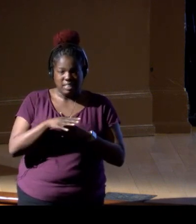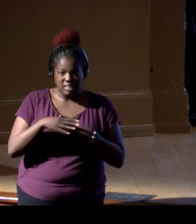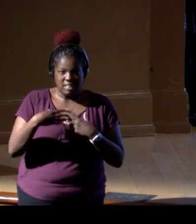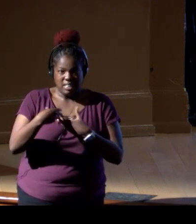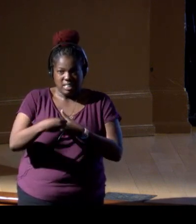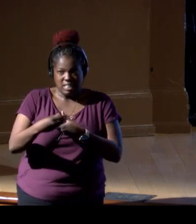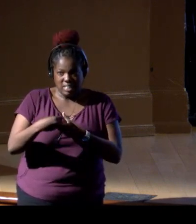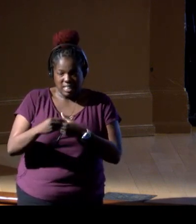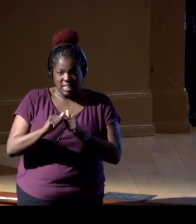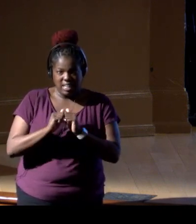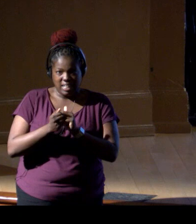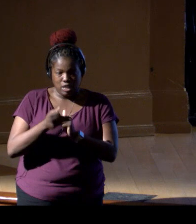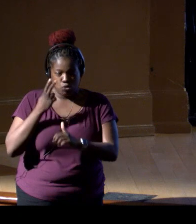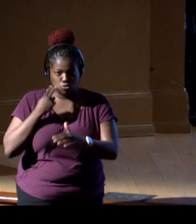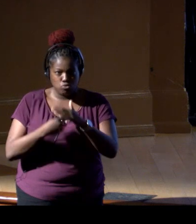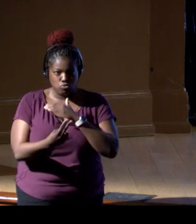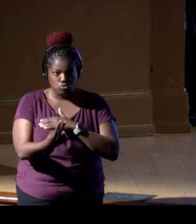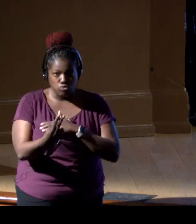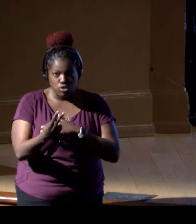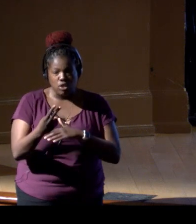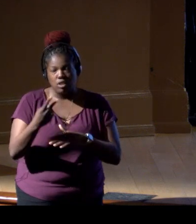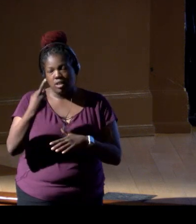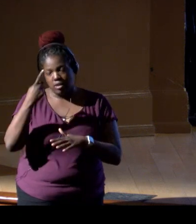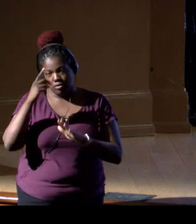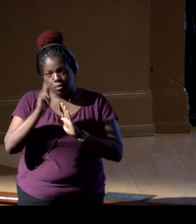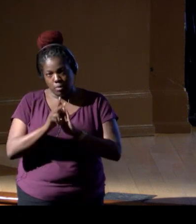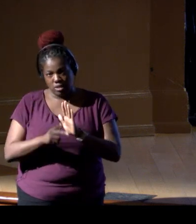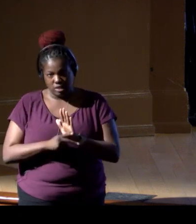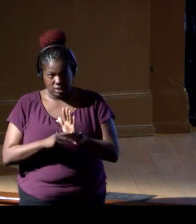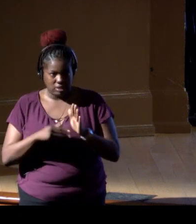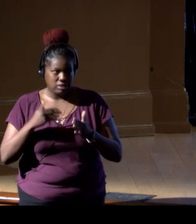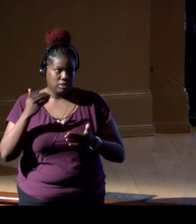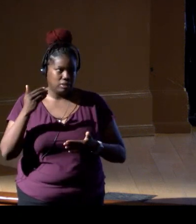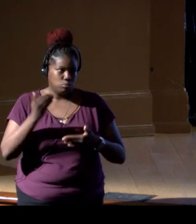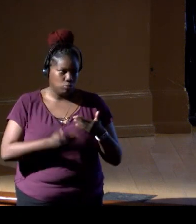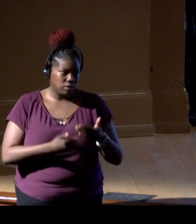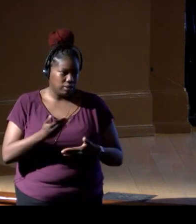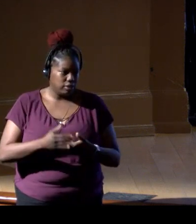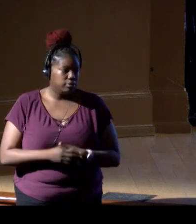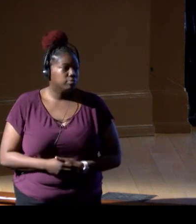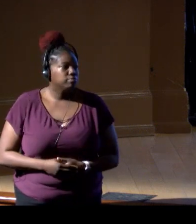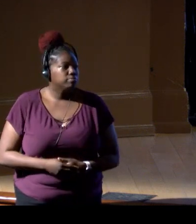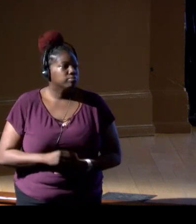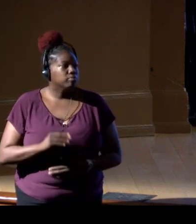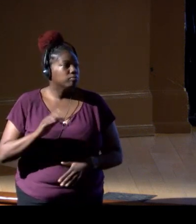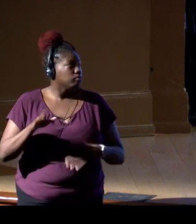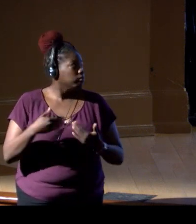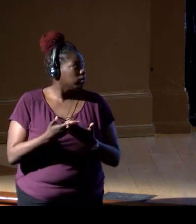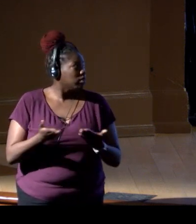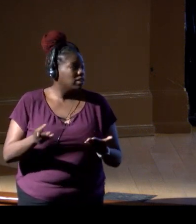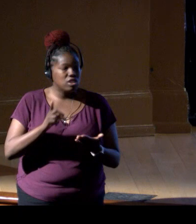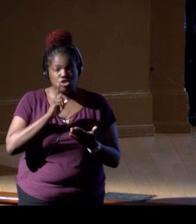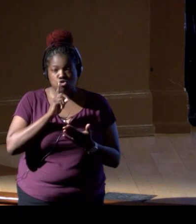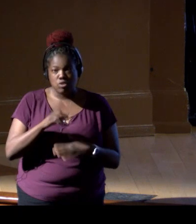to enable policy management and decision-making processes. And all of this is very central to achieving